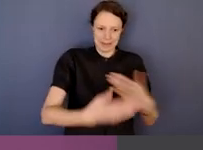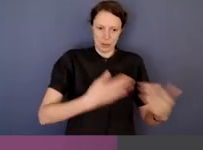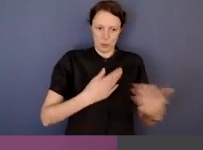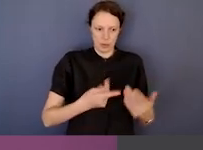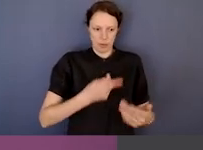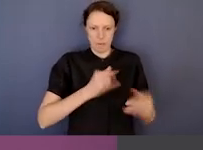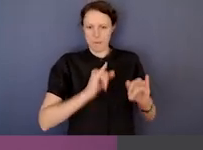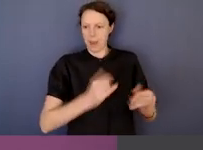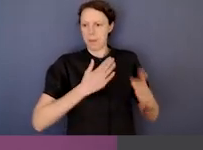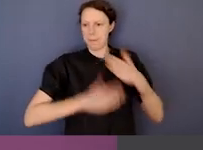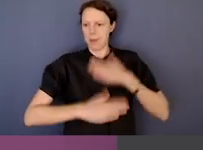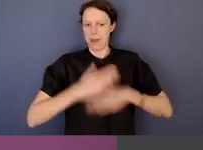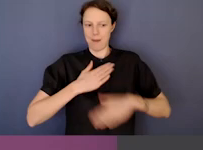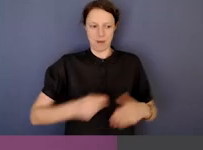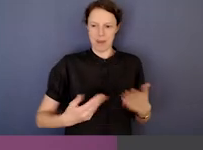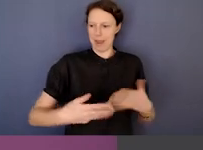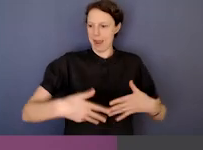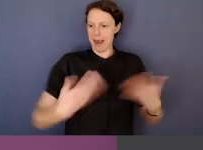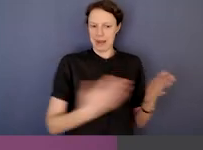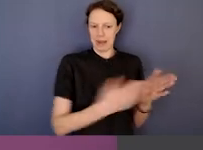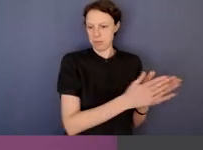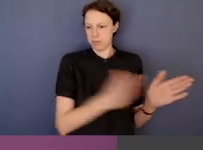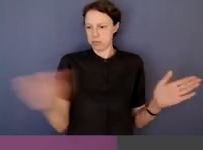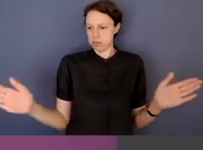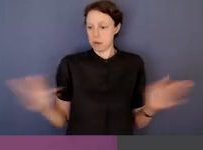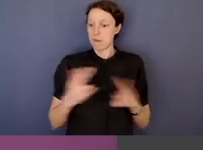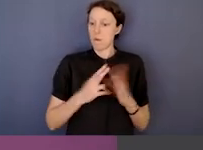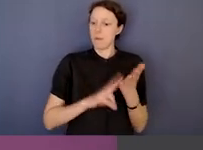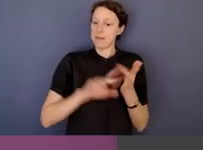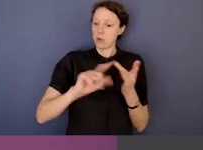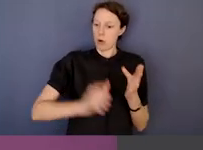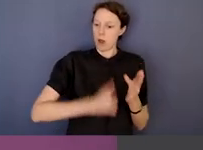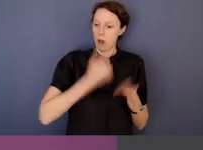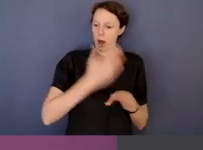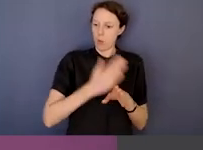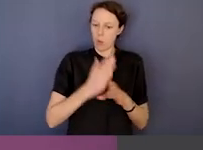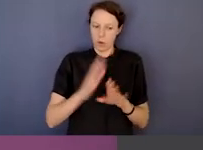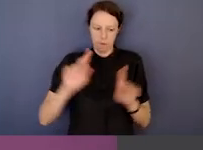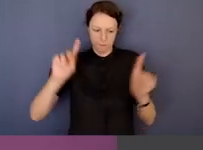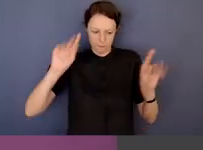In Victoria, our jurisdiction is focused on that criminal end of the spectrum.